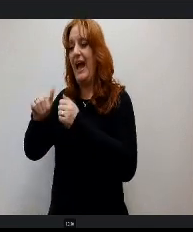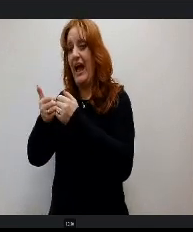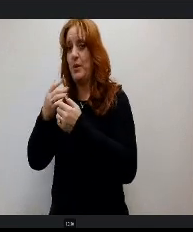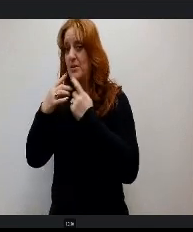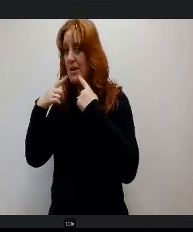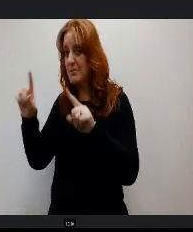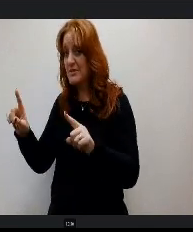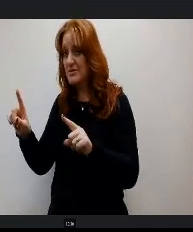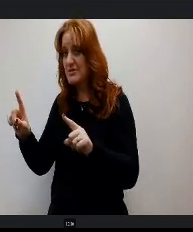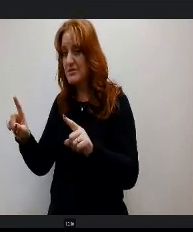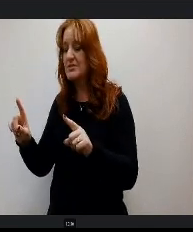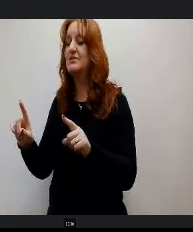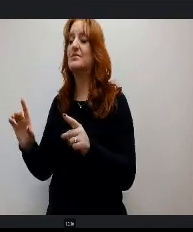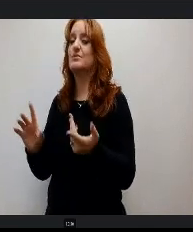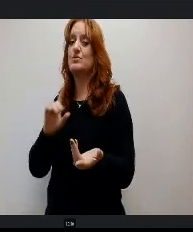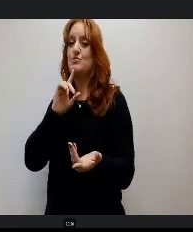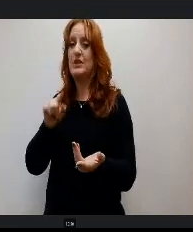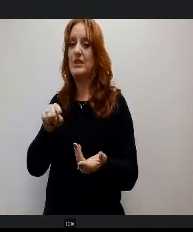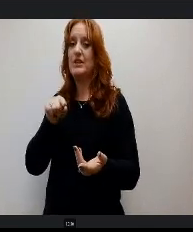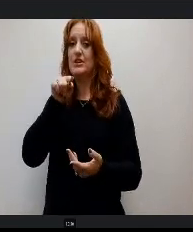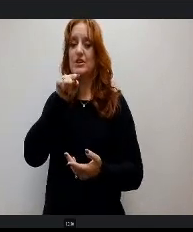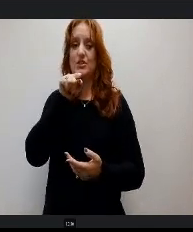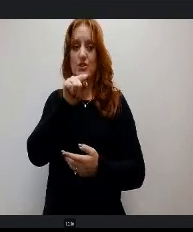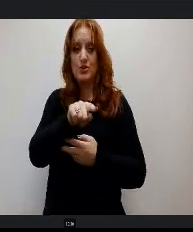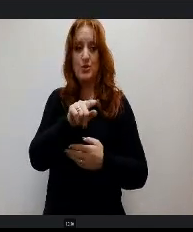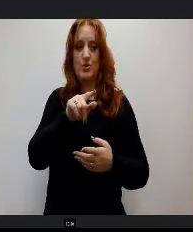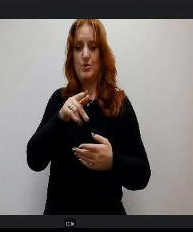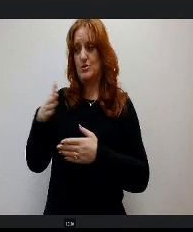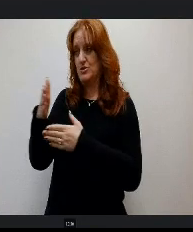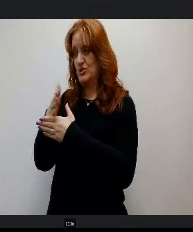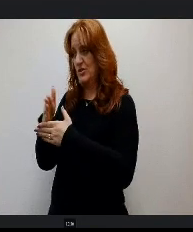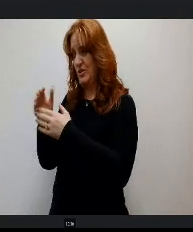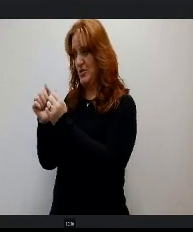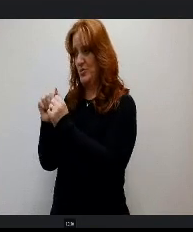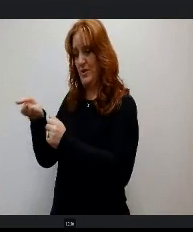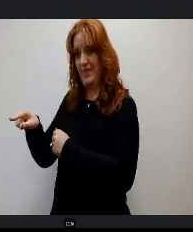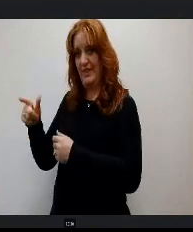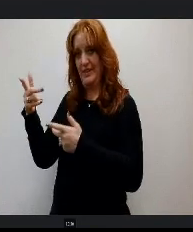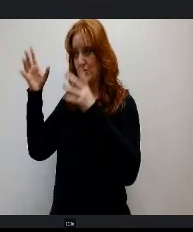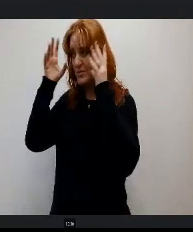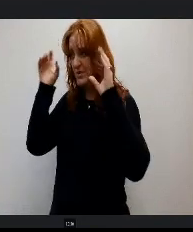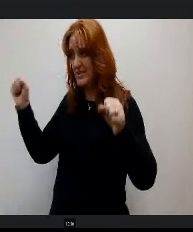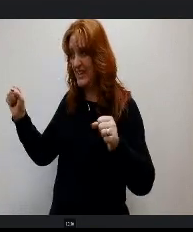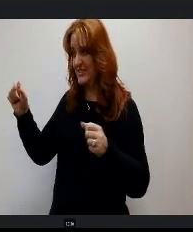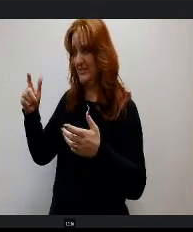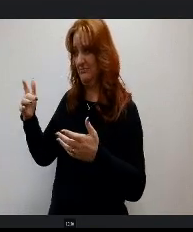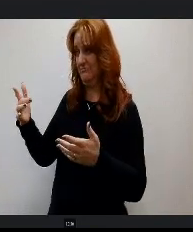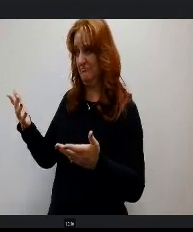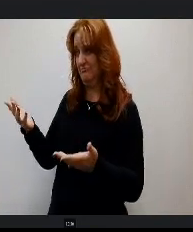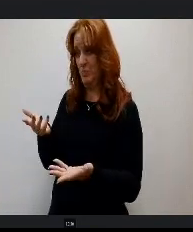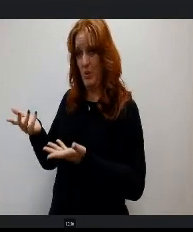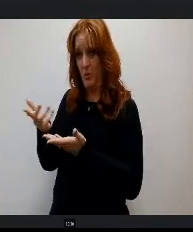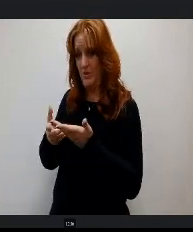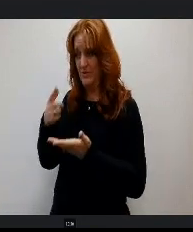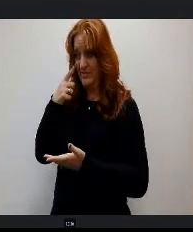So really, it'd be you sharing with Superintendent. Hey, here's what we'd like you to consider and then having some conversation on what can be agreed upon that